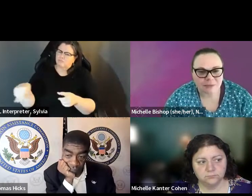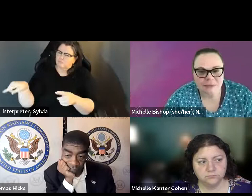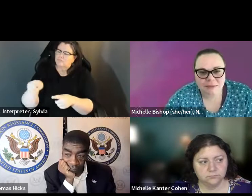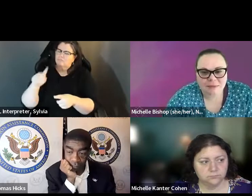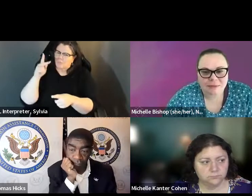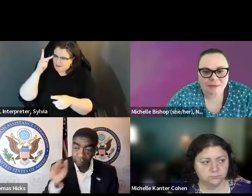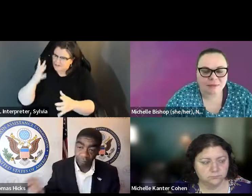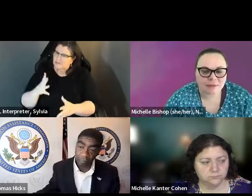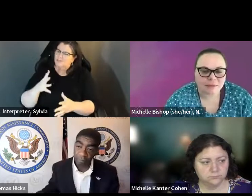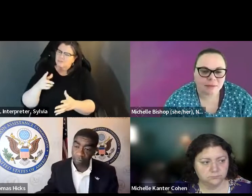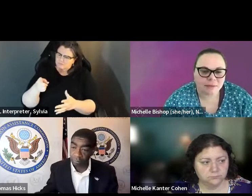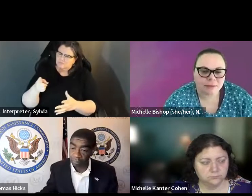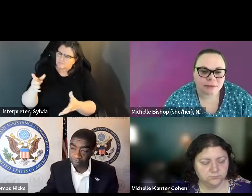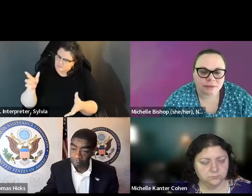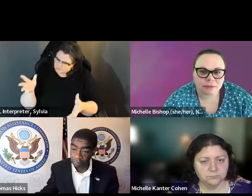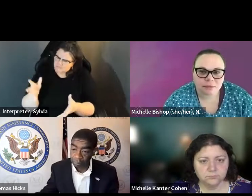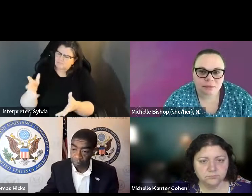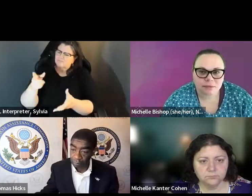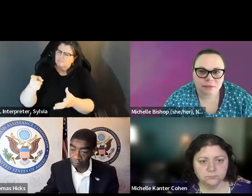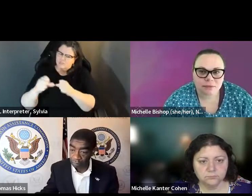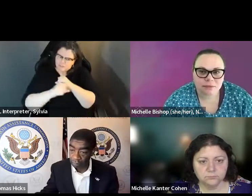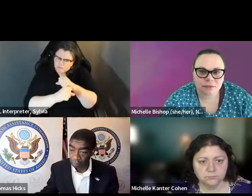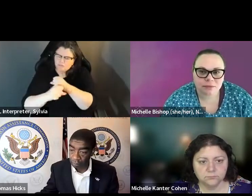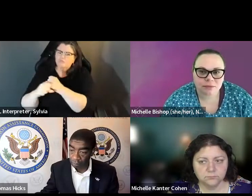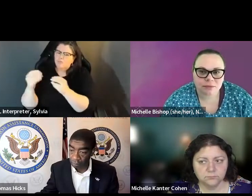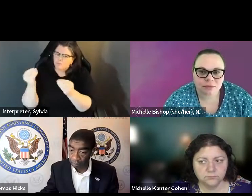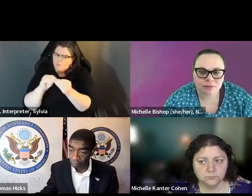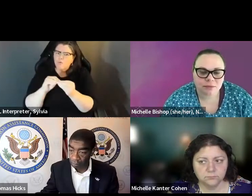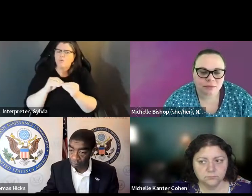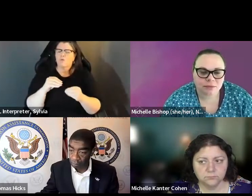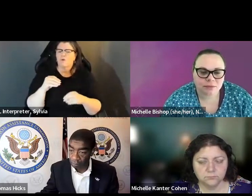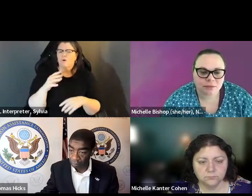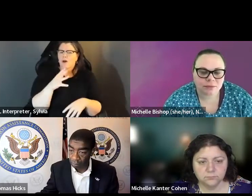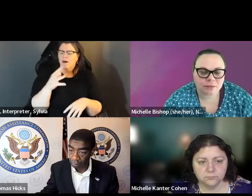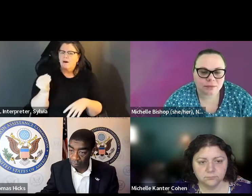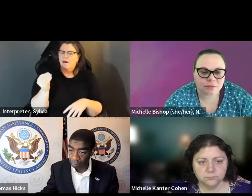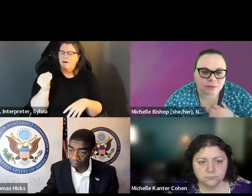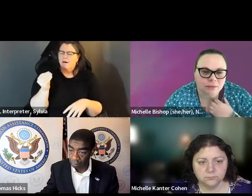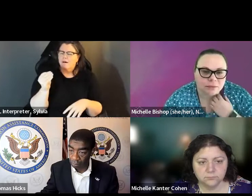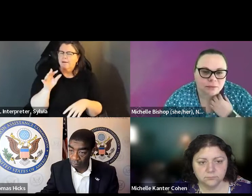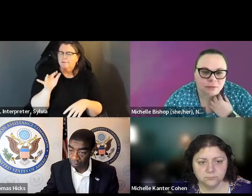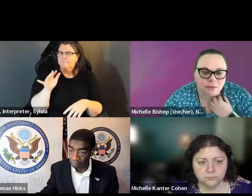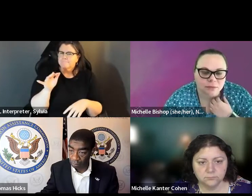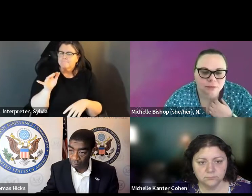I think the other thick I'm seeing more and more of these